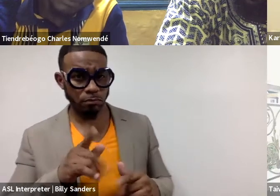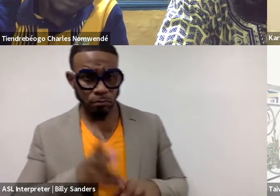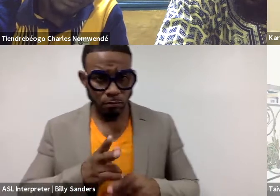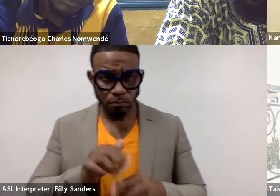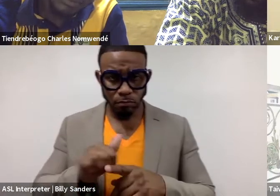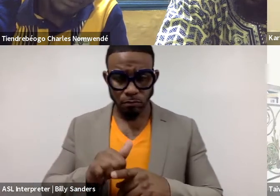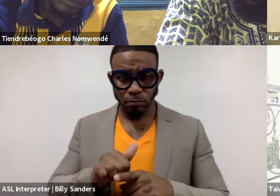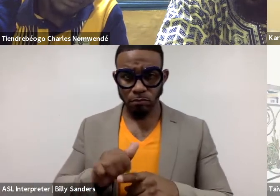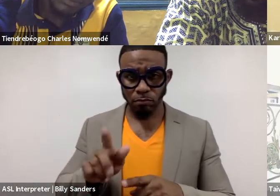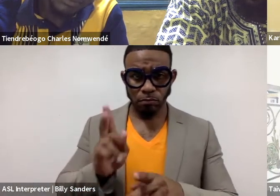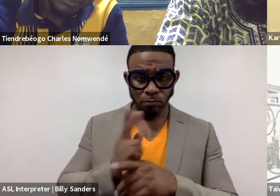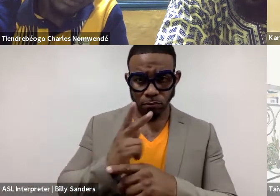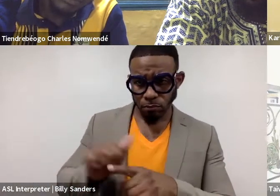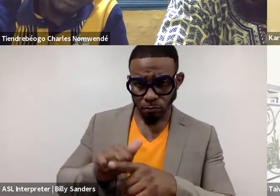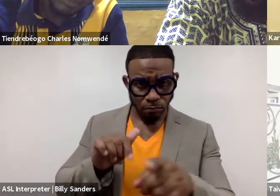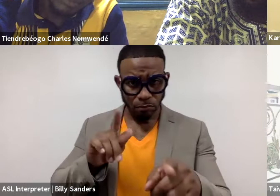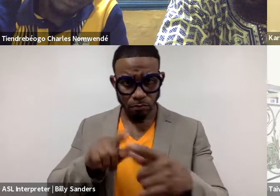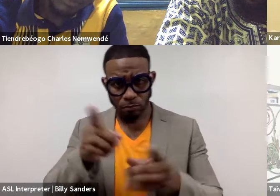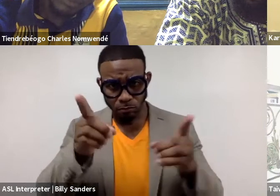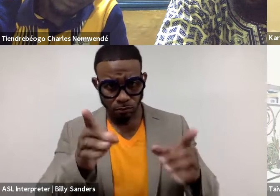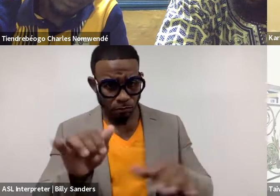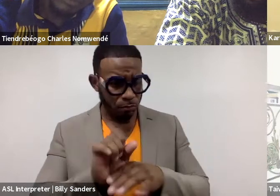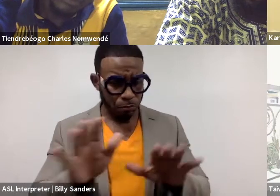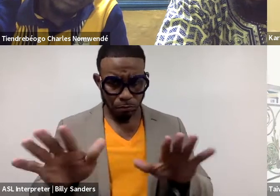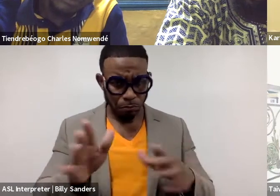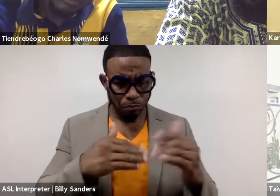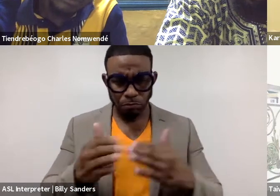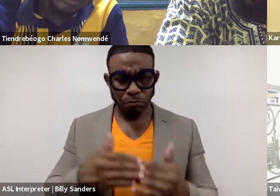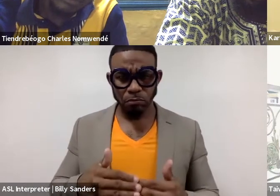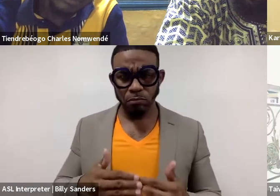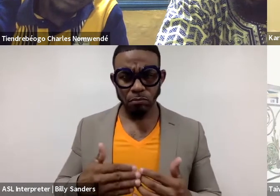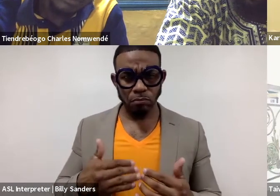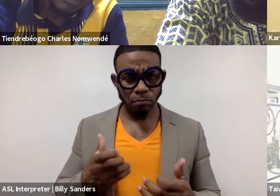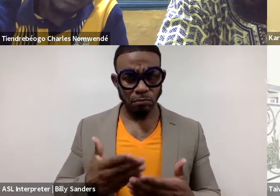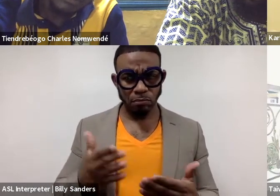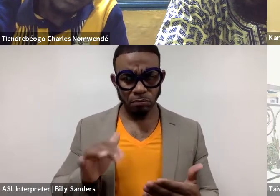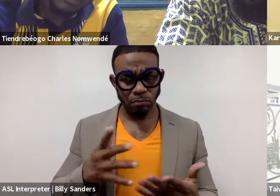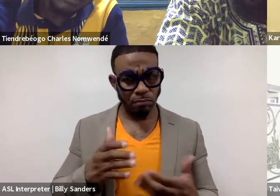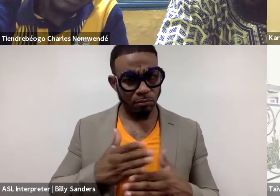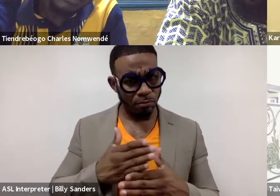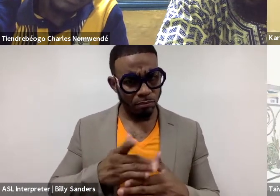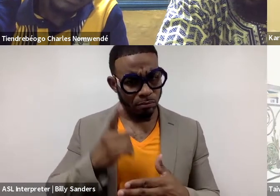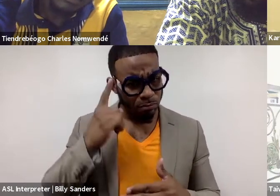your producing practice, or your directorial work. Are there things that you want to share that you think can,